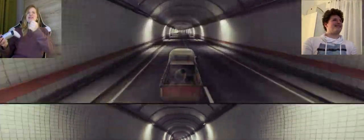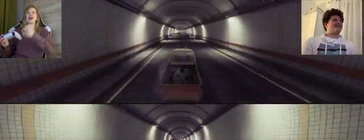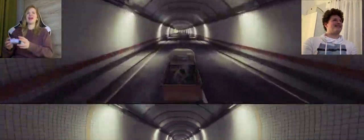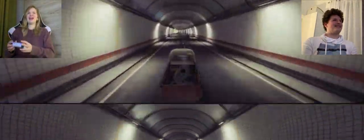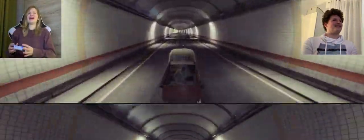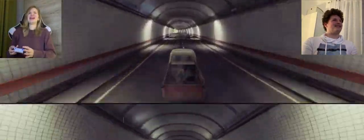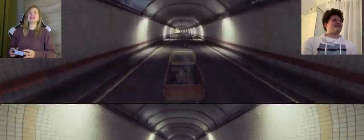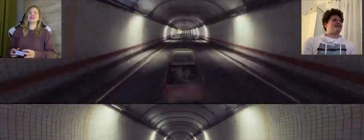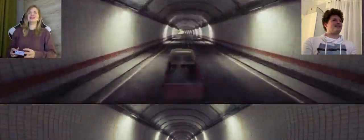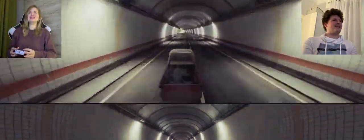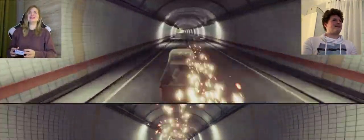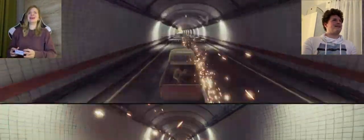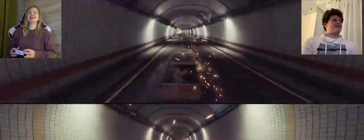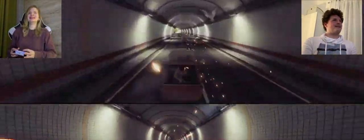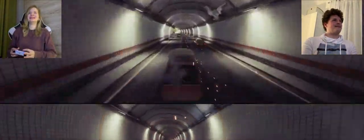K: You make me mad that it drives too slowly